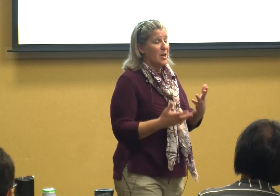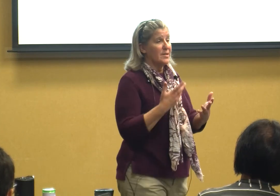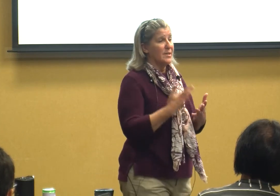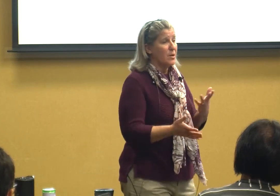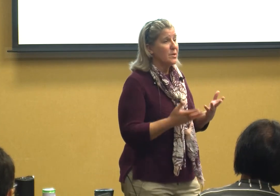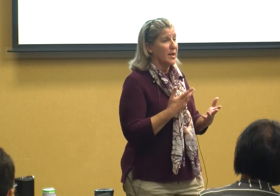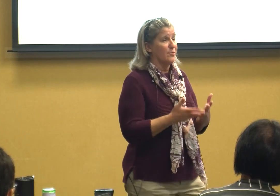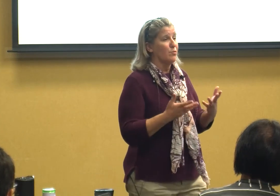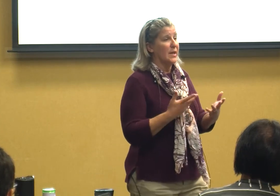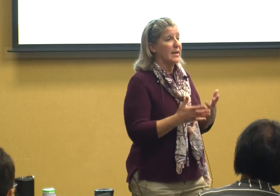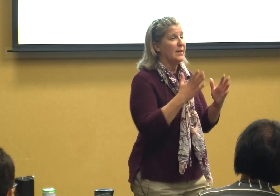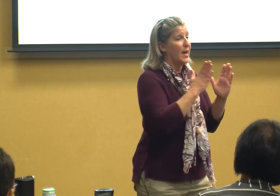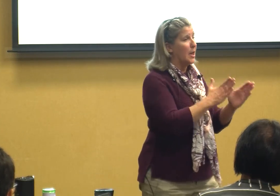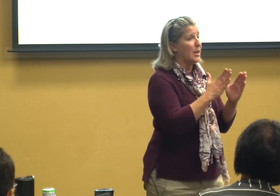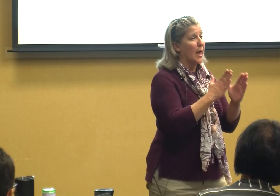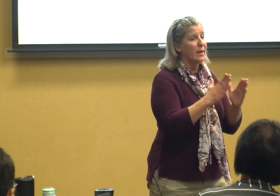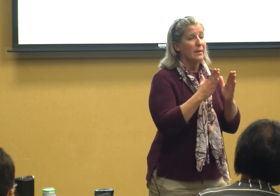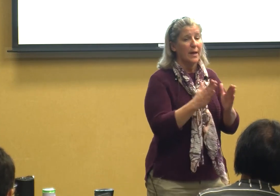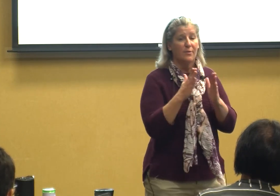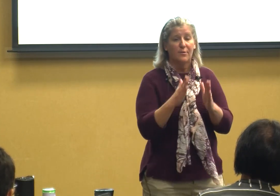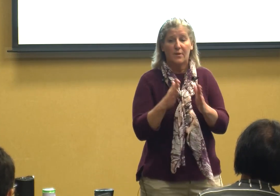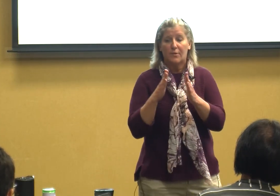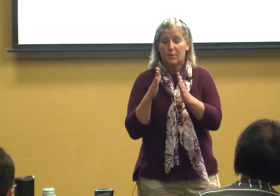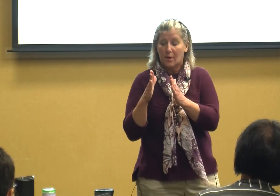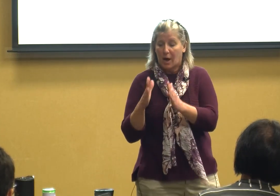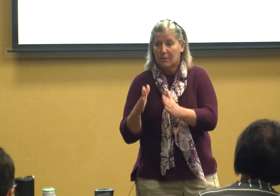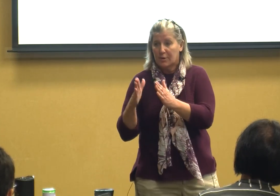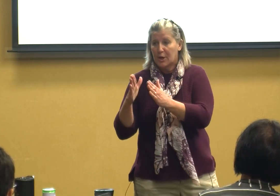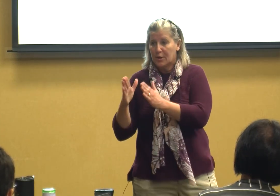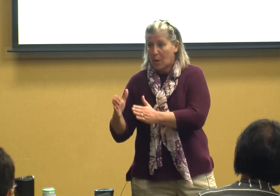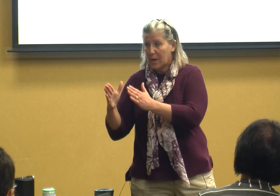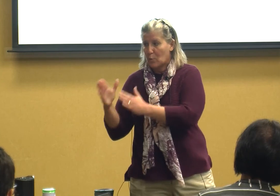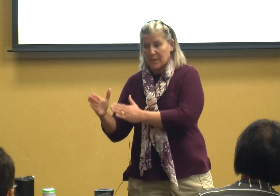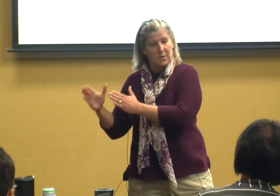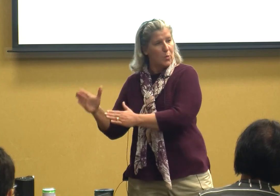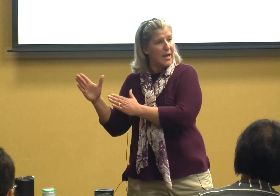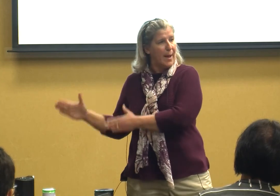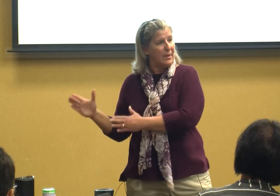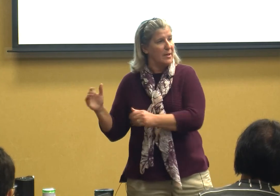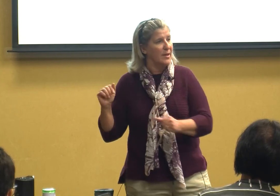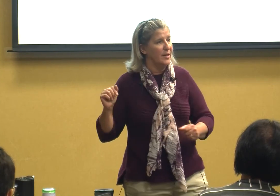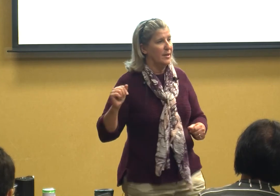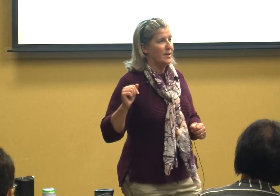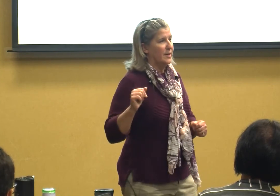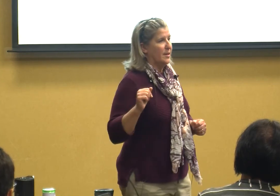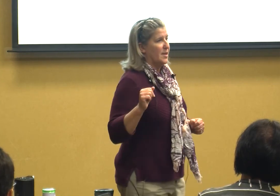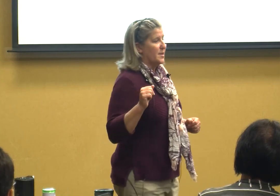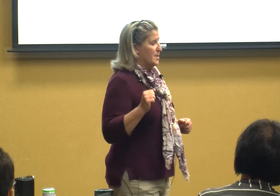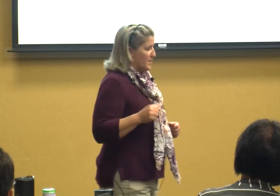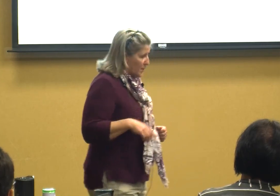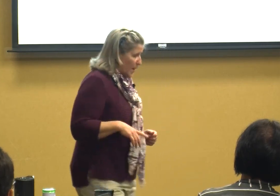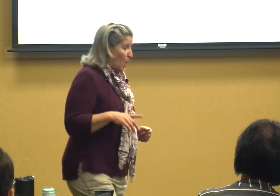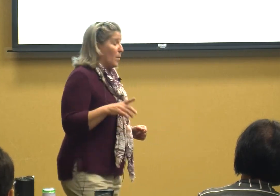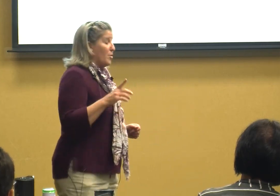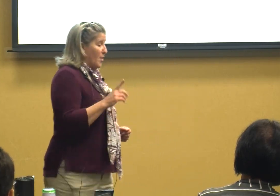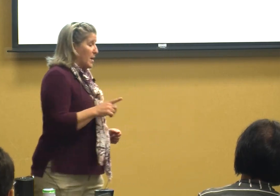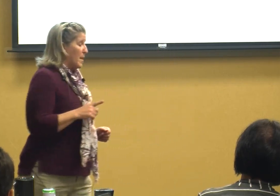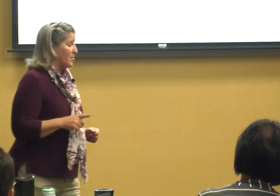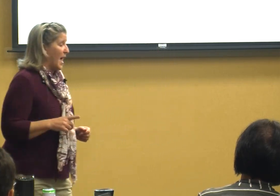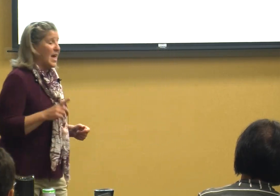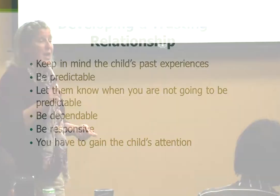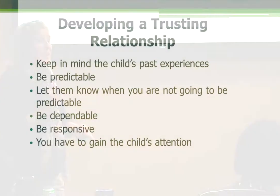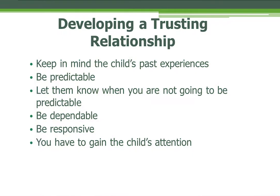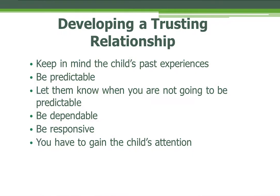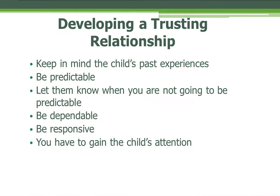those kids really they like that sense of knowing what's going to happen so think about that I need